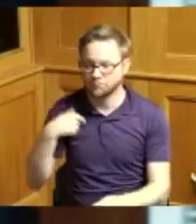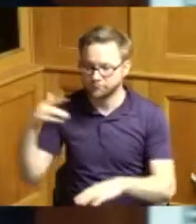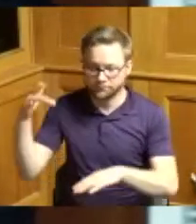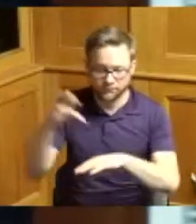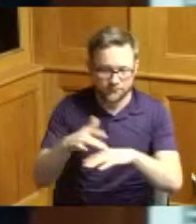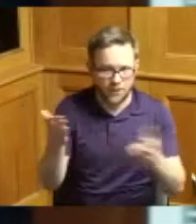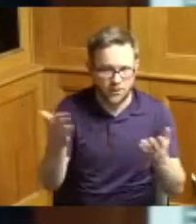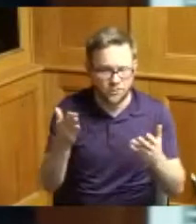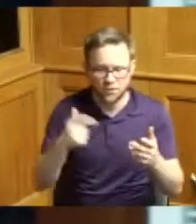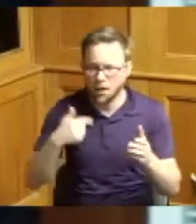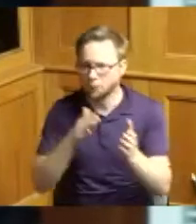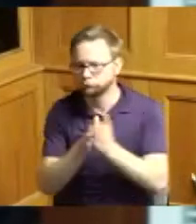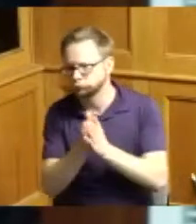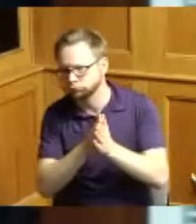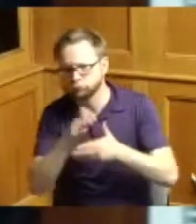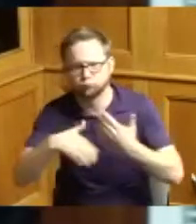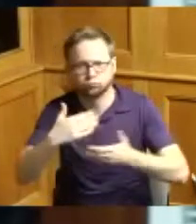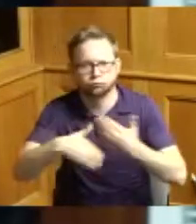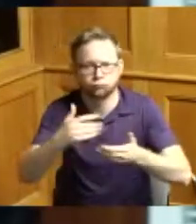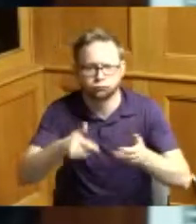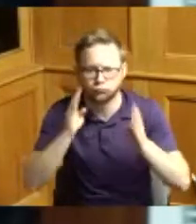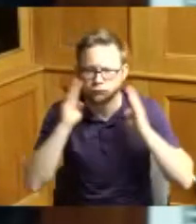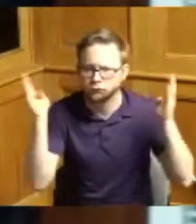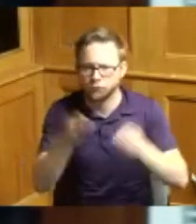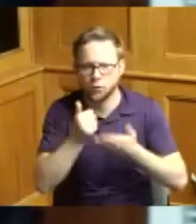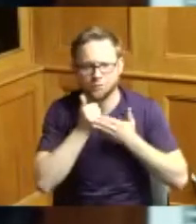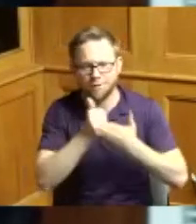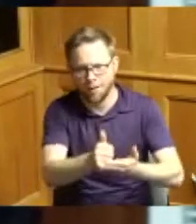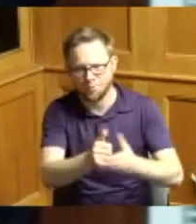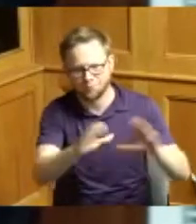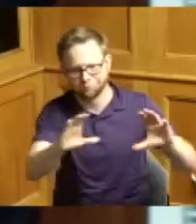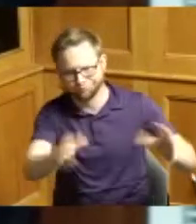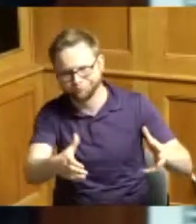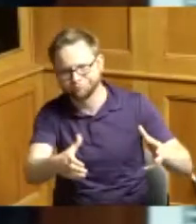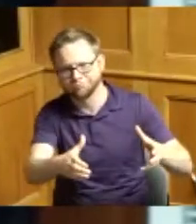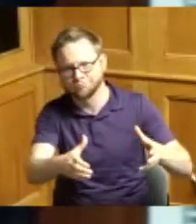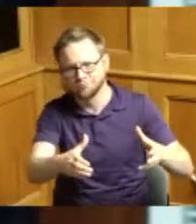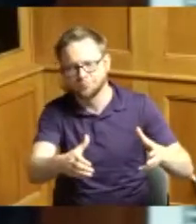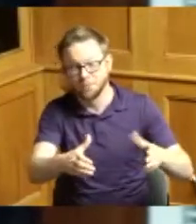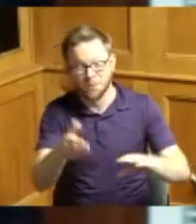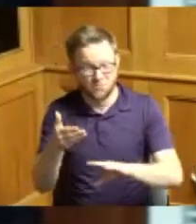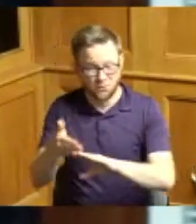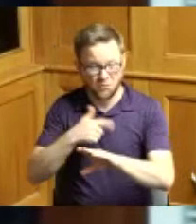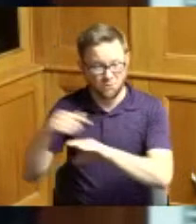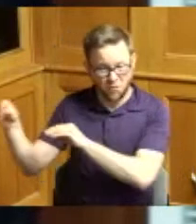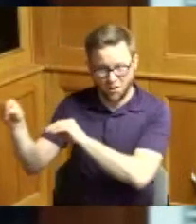and that was my focus before I was even moved here to serve at the organizations that I've had the